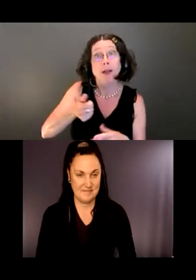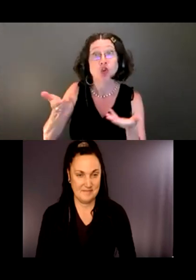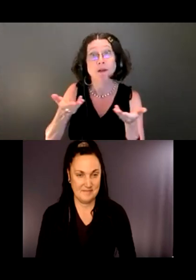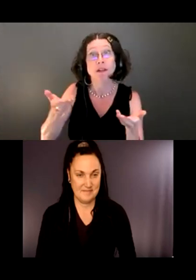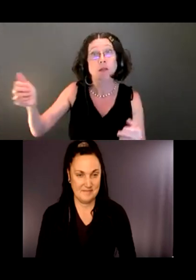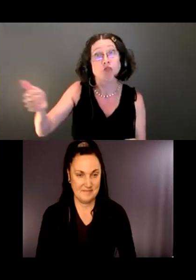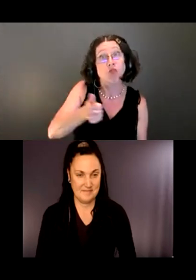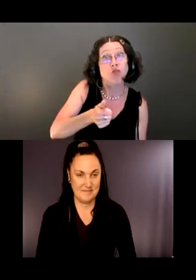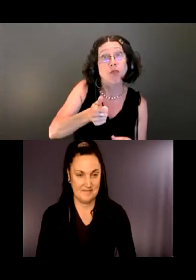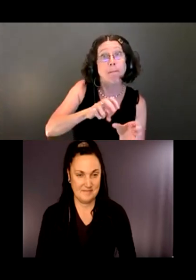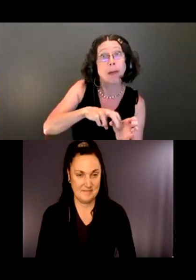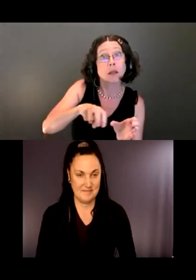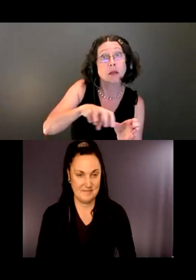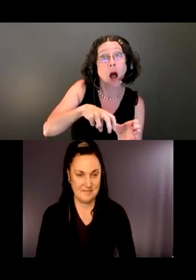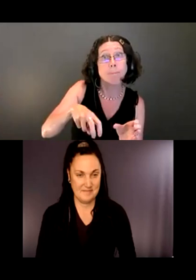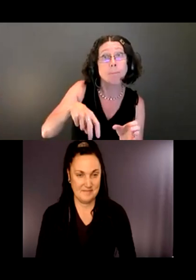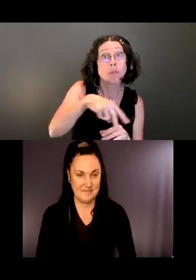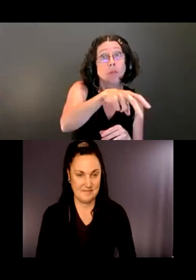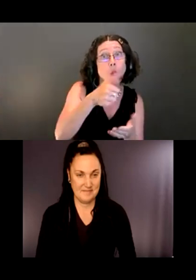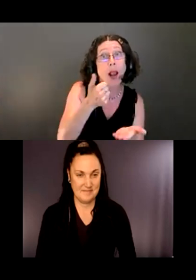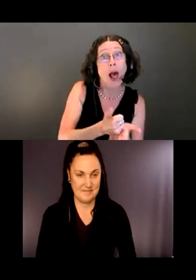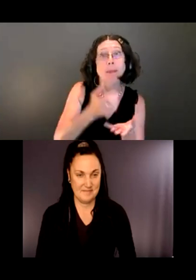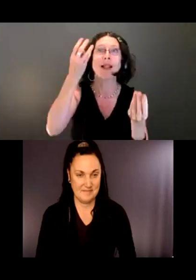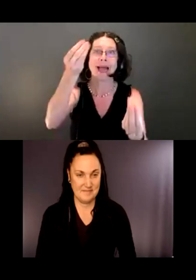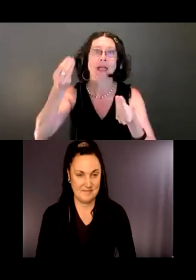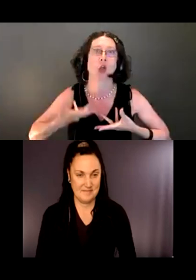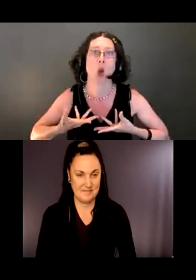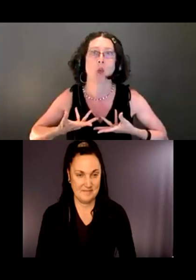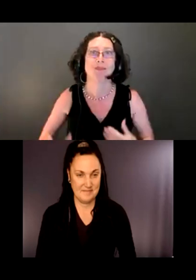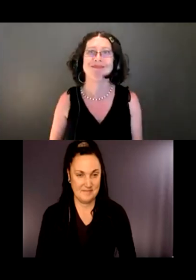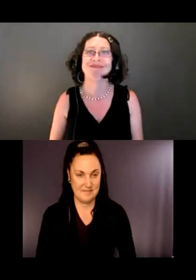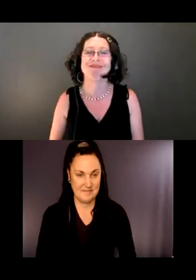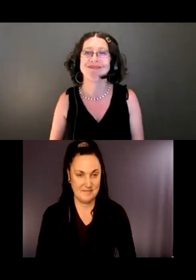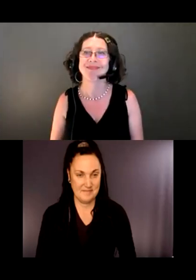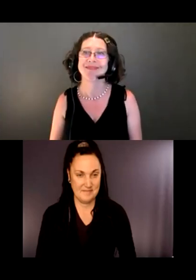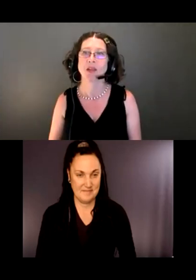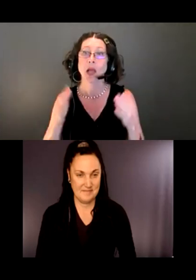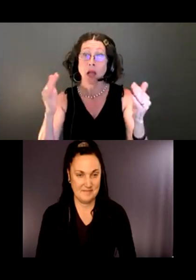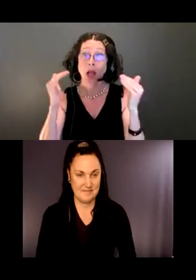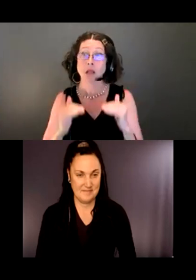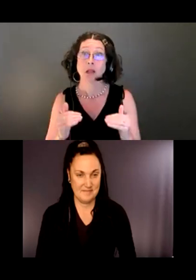help, do let us know. Next. So I want to summarize what we've gone over.